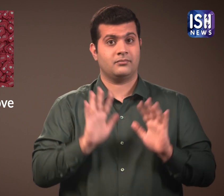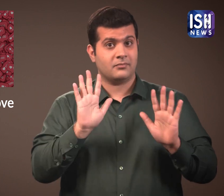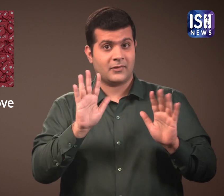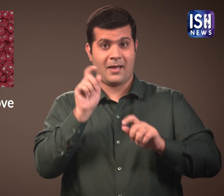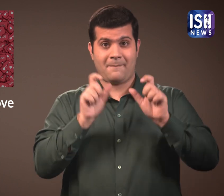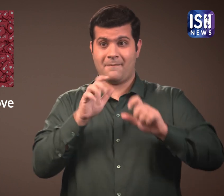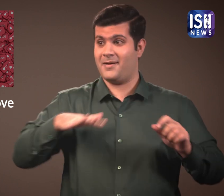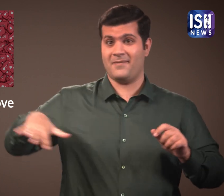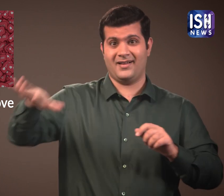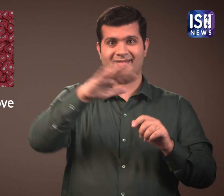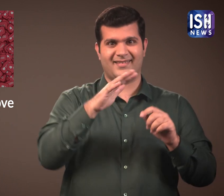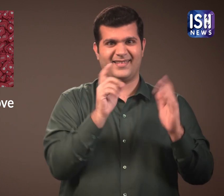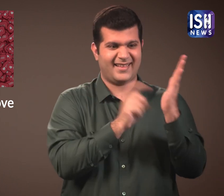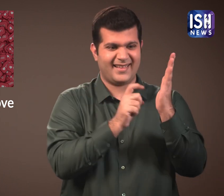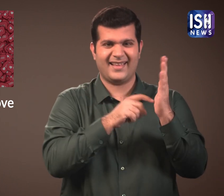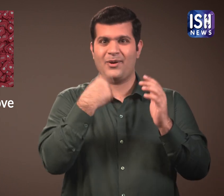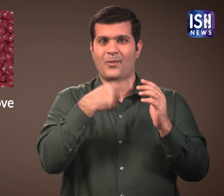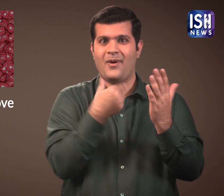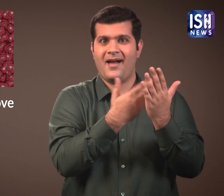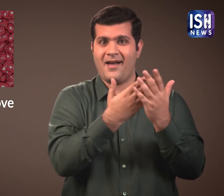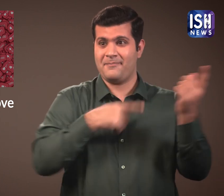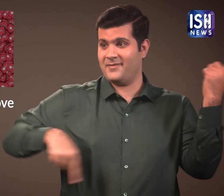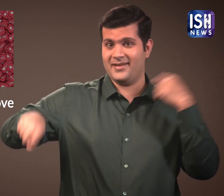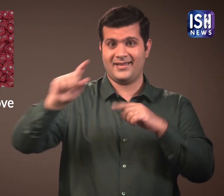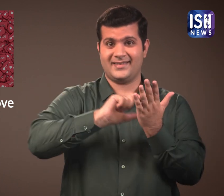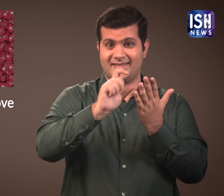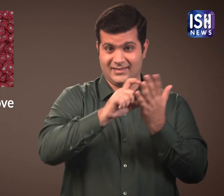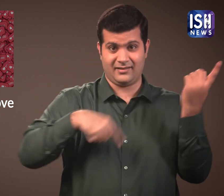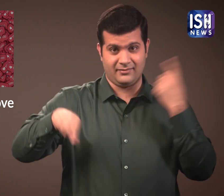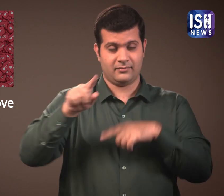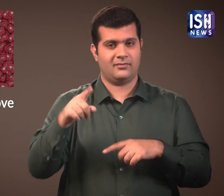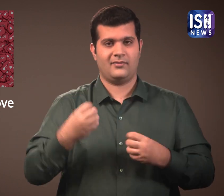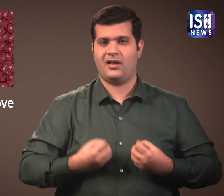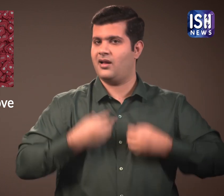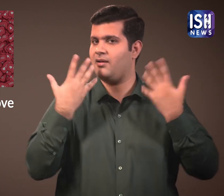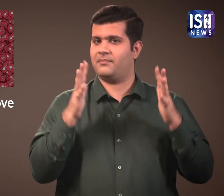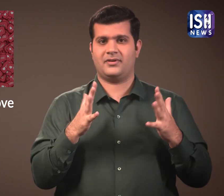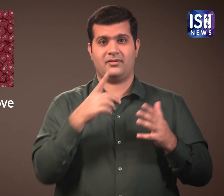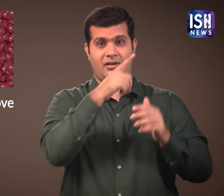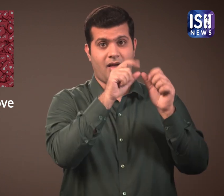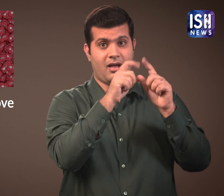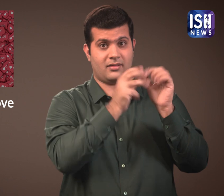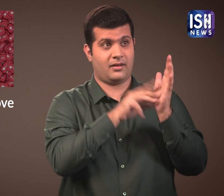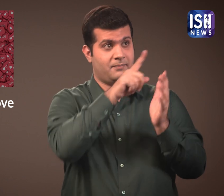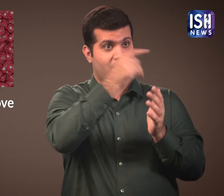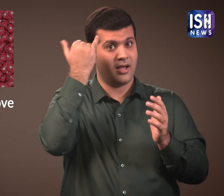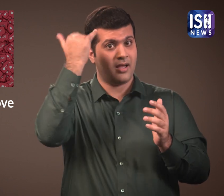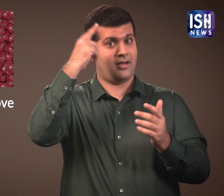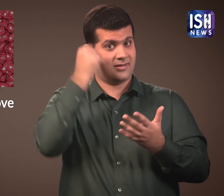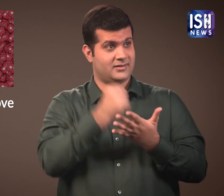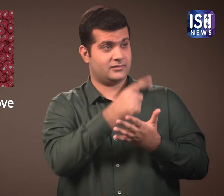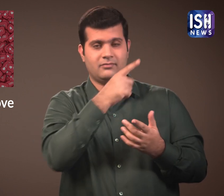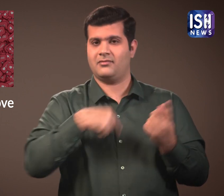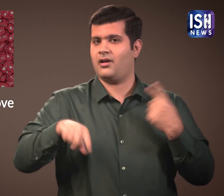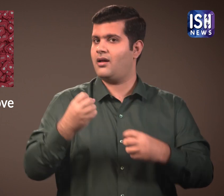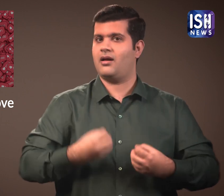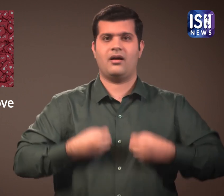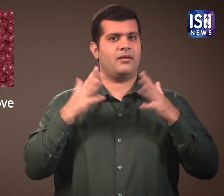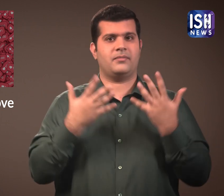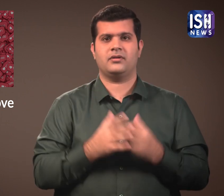Users are not at all happy with Adam's decission to remove 'Like' option from Instagram.